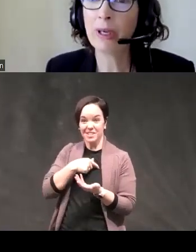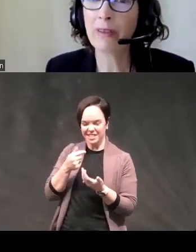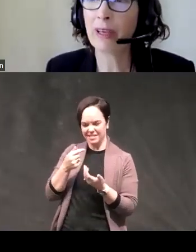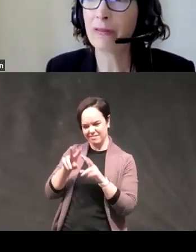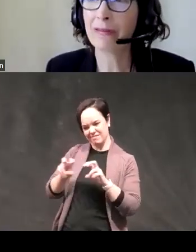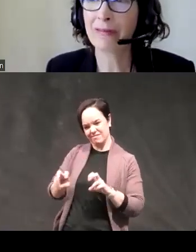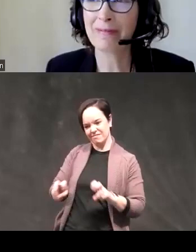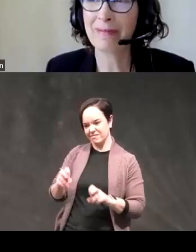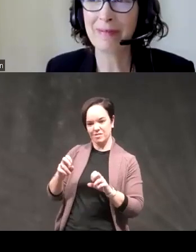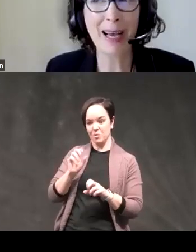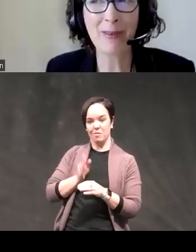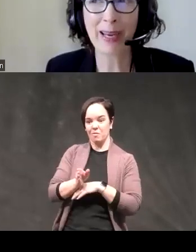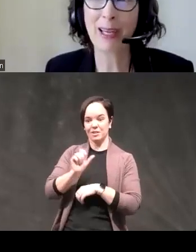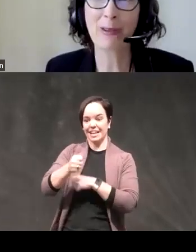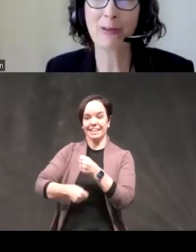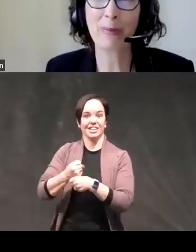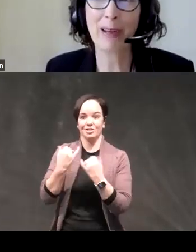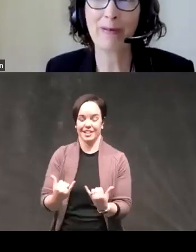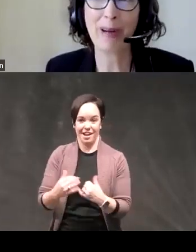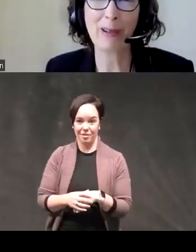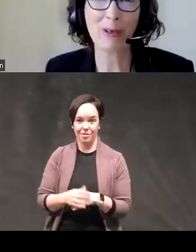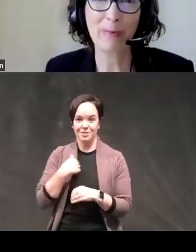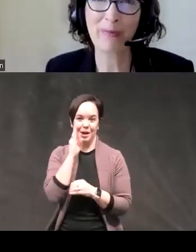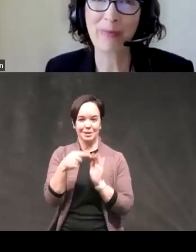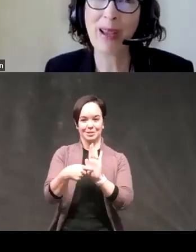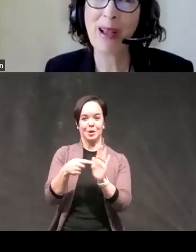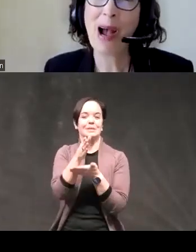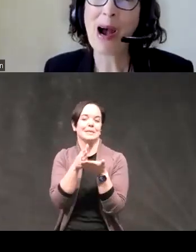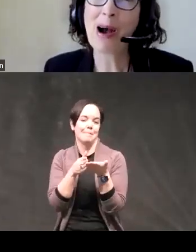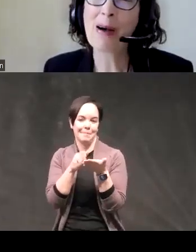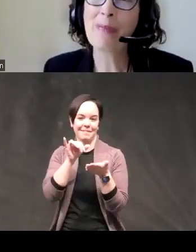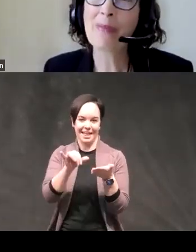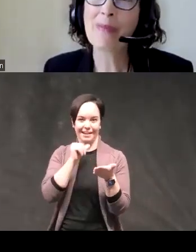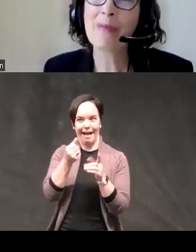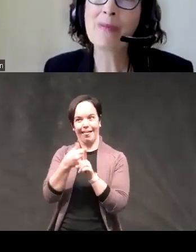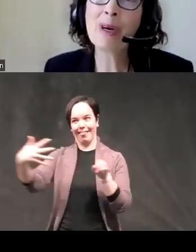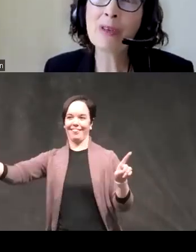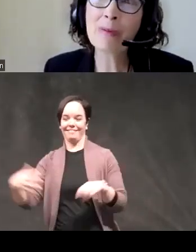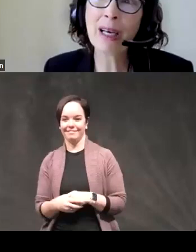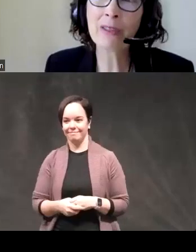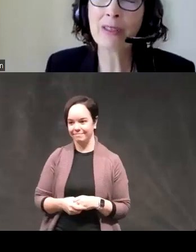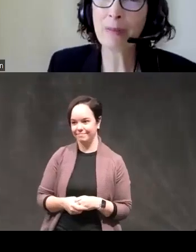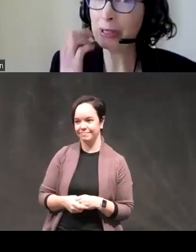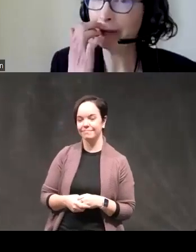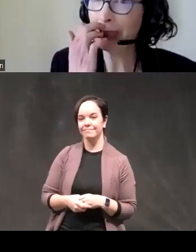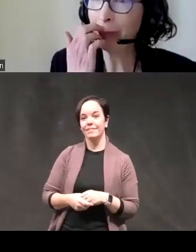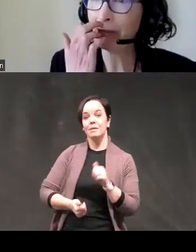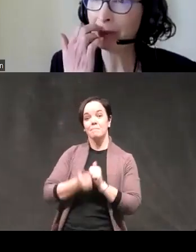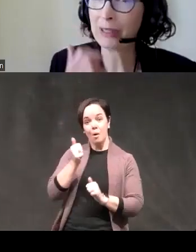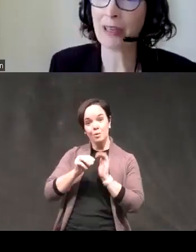bit of the stuff not dragging you through my file drawer um most models of impulsivity put a focus